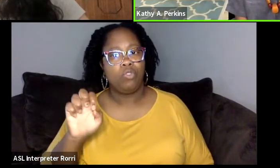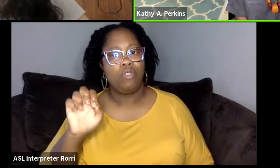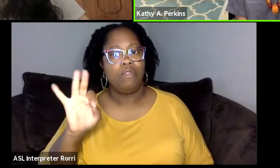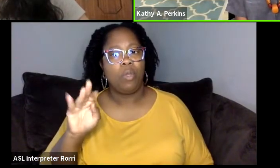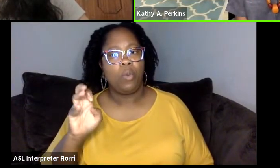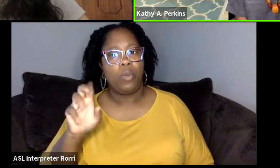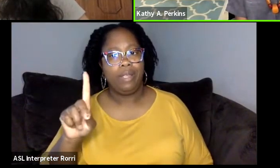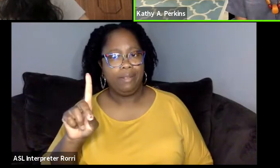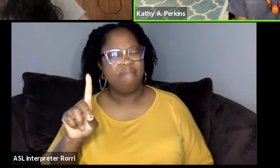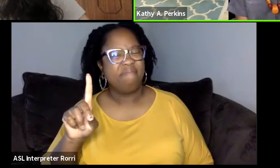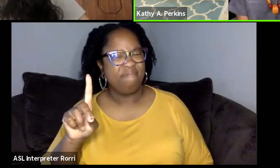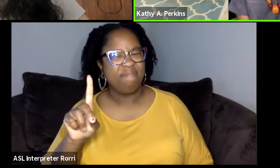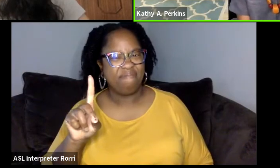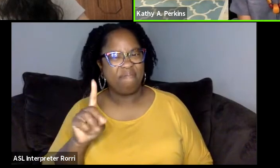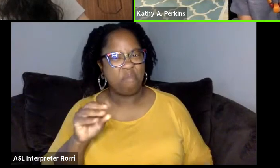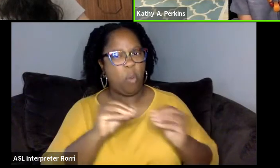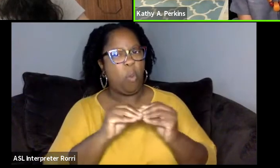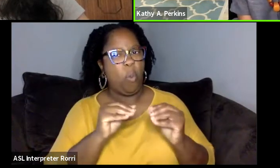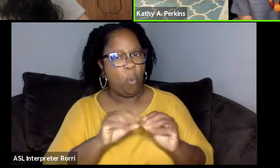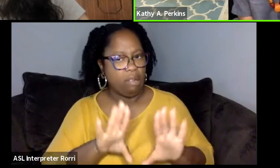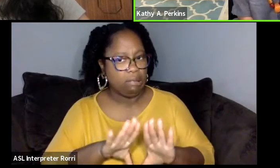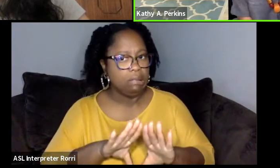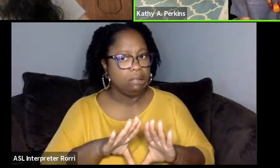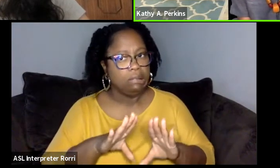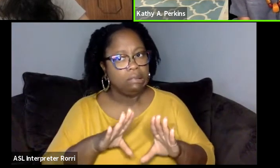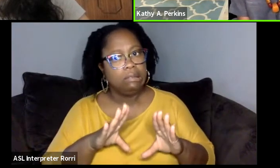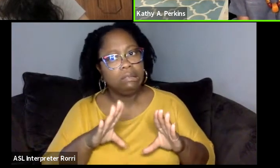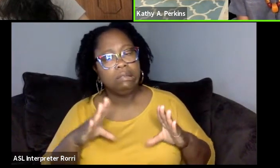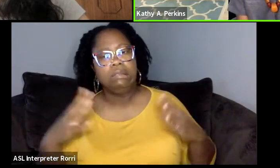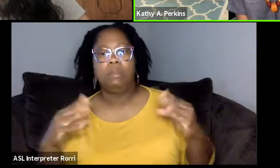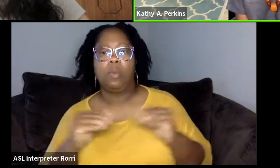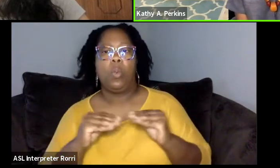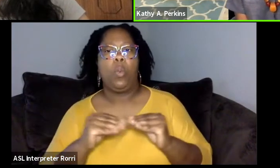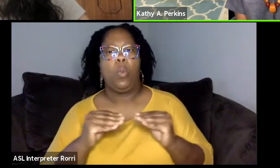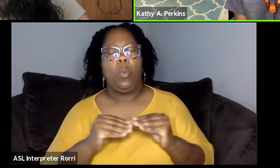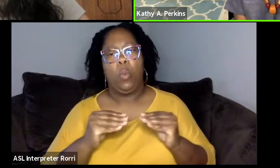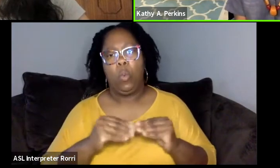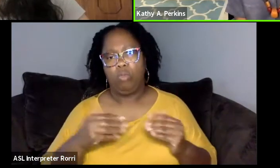things are opening up more and I go to USITT,